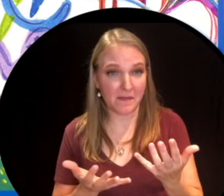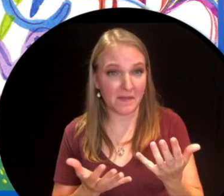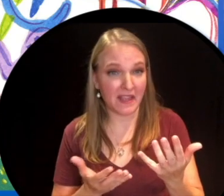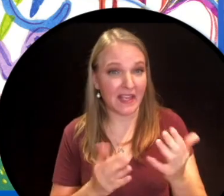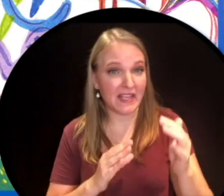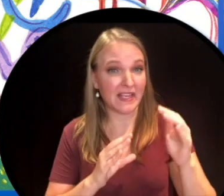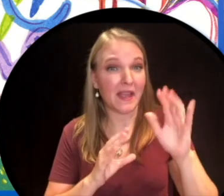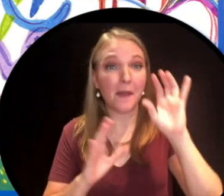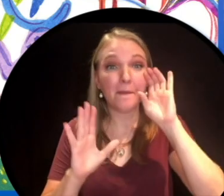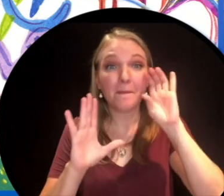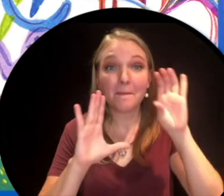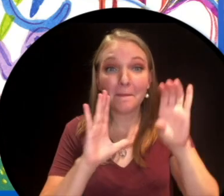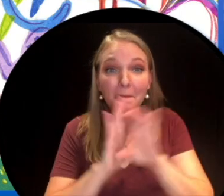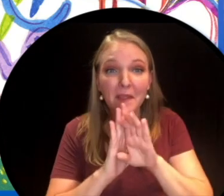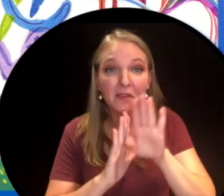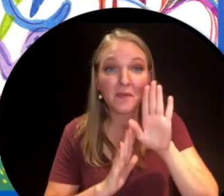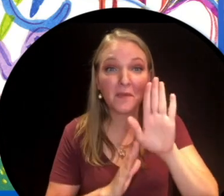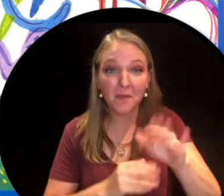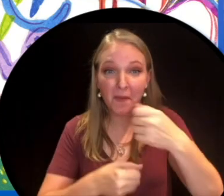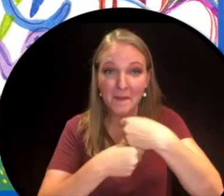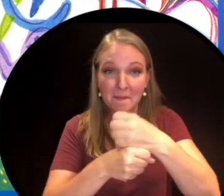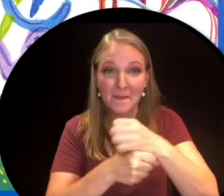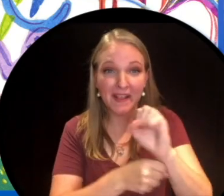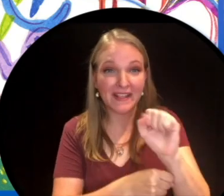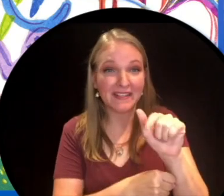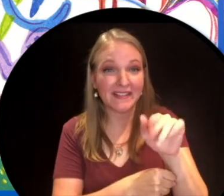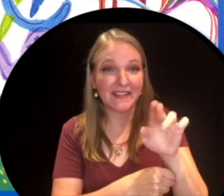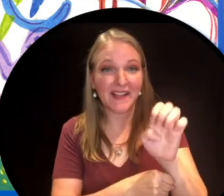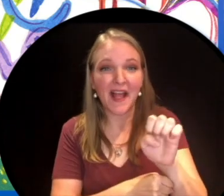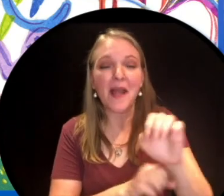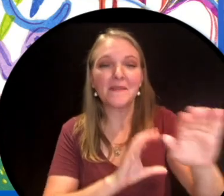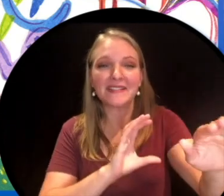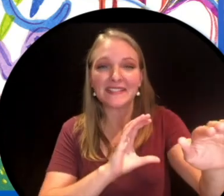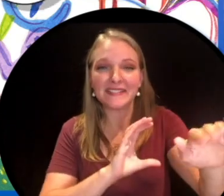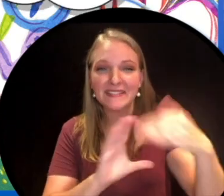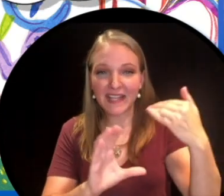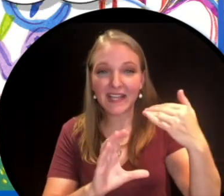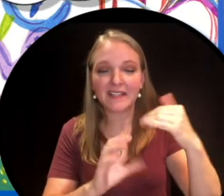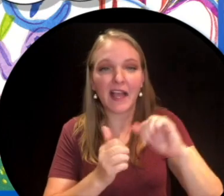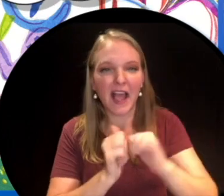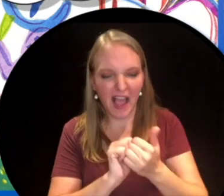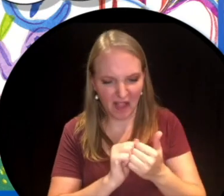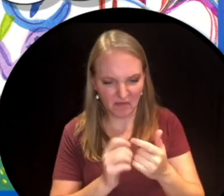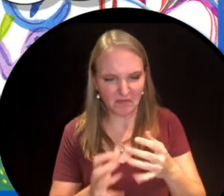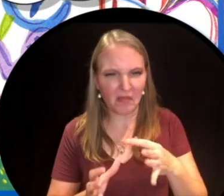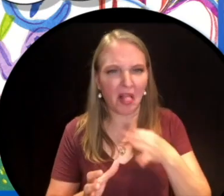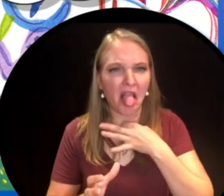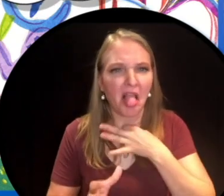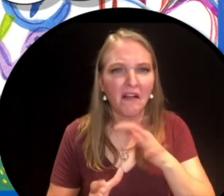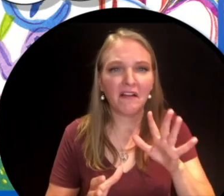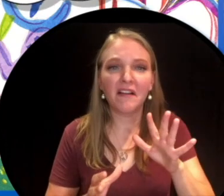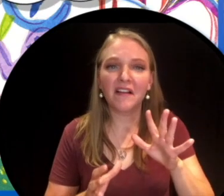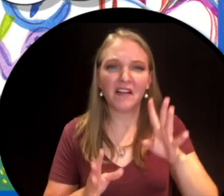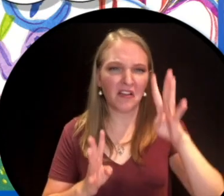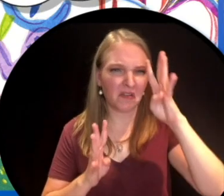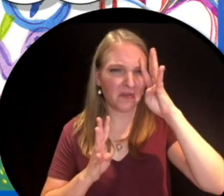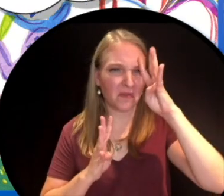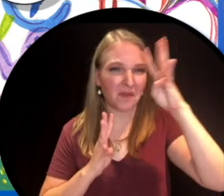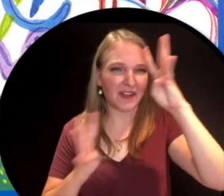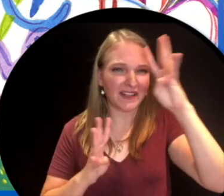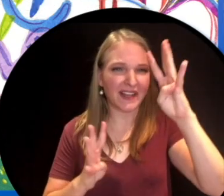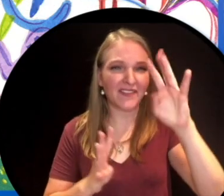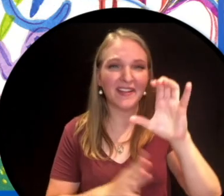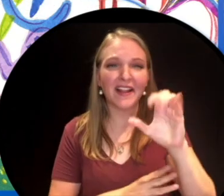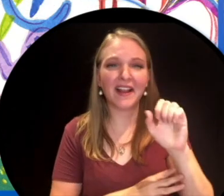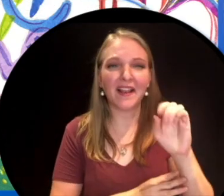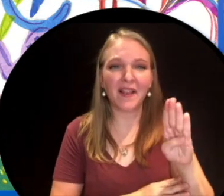pics of your slime by posting them to the creativity club on the telling tales website.